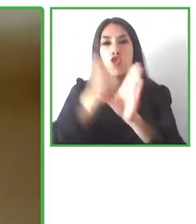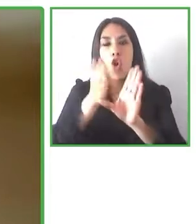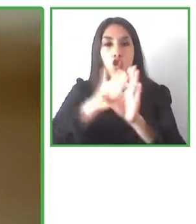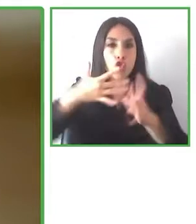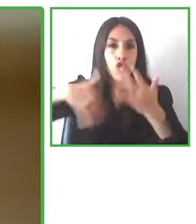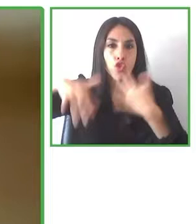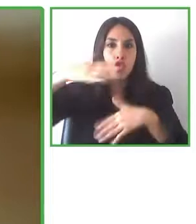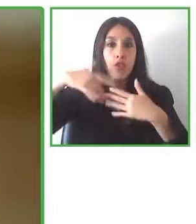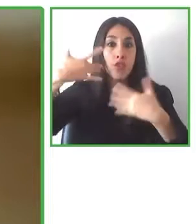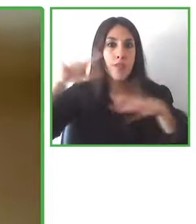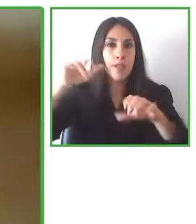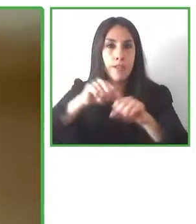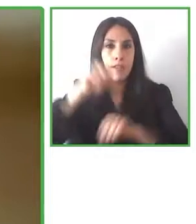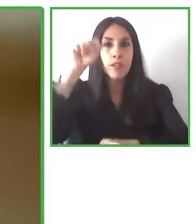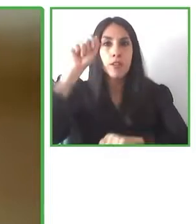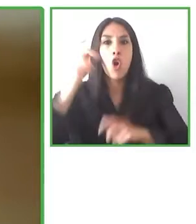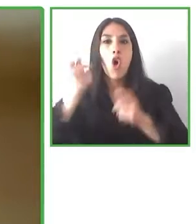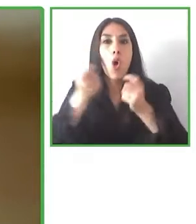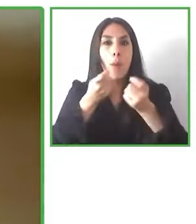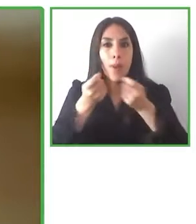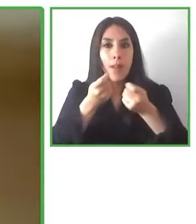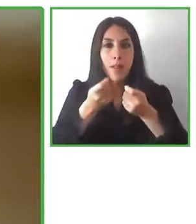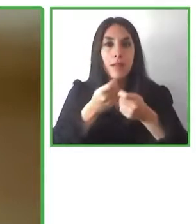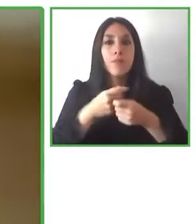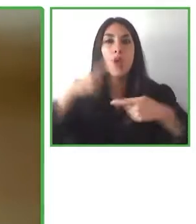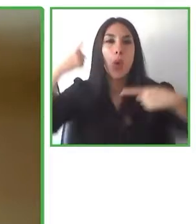sociologist she's got a master's degree by the London School of Economics and Political